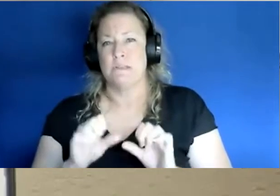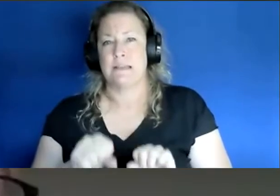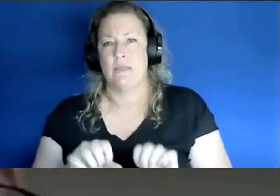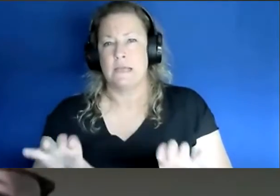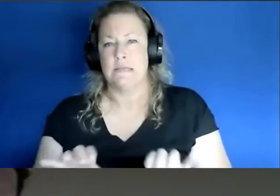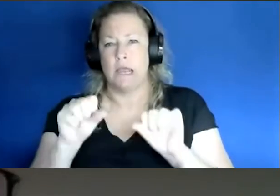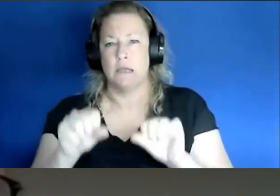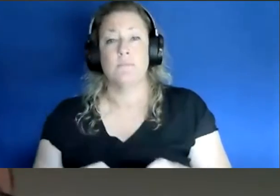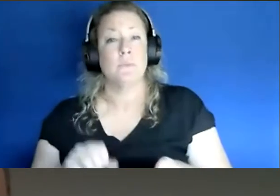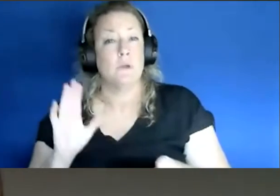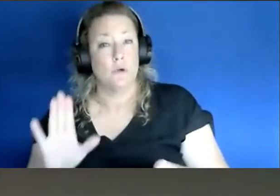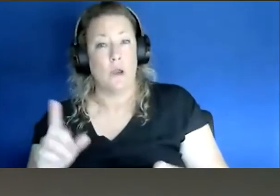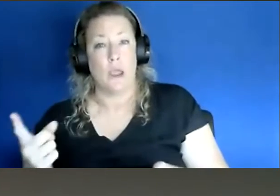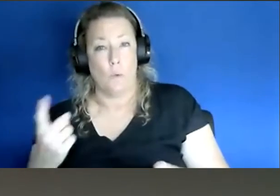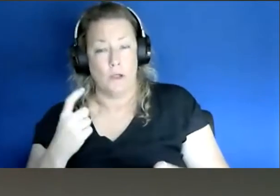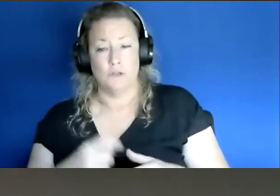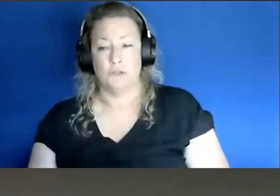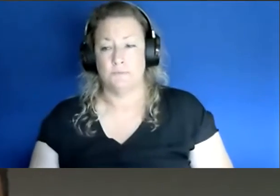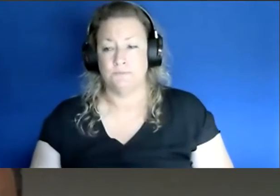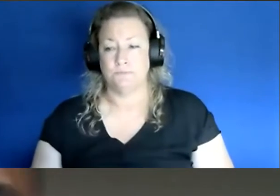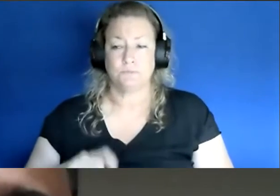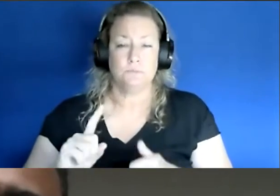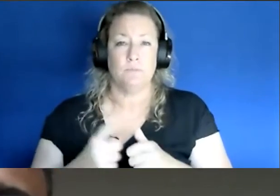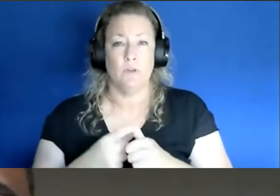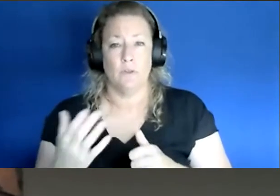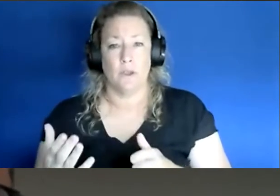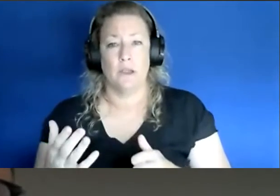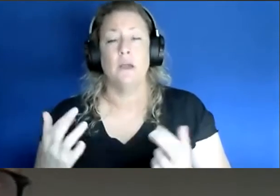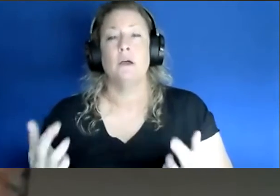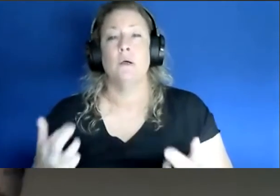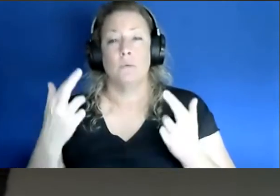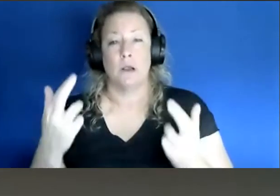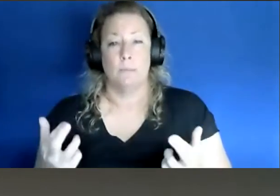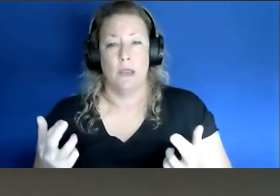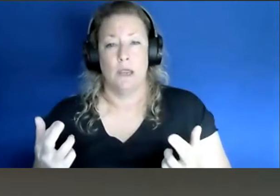That is a great question. I think the first thing is that I would recommend of course that everyone